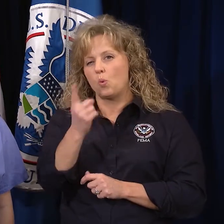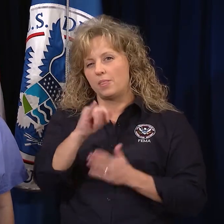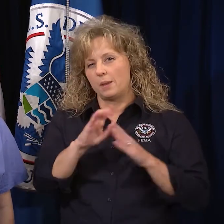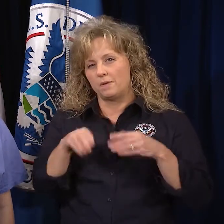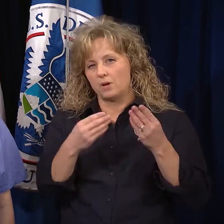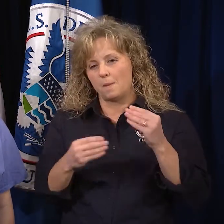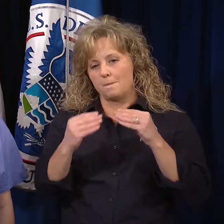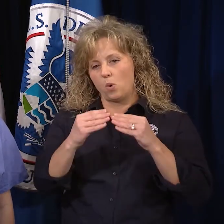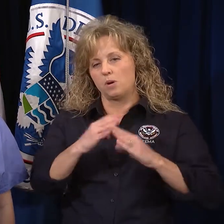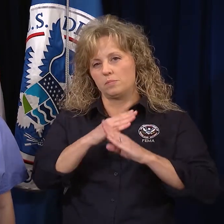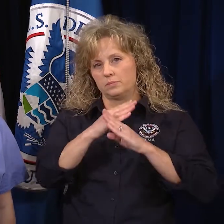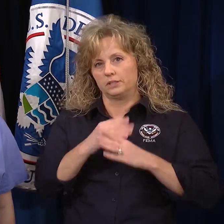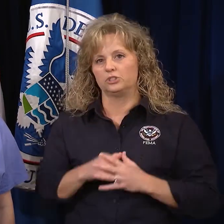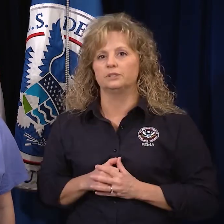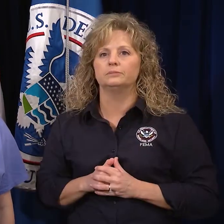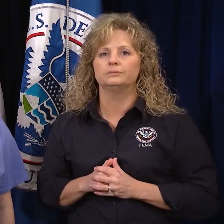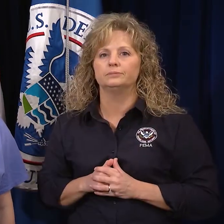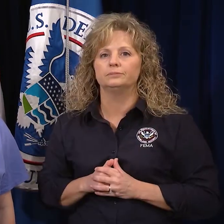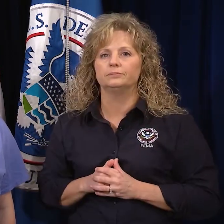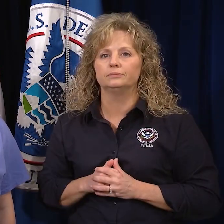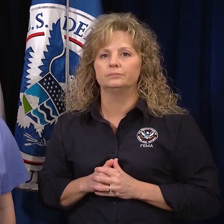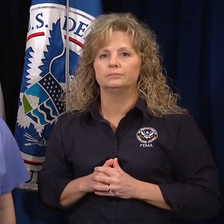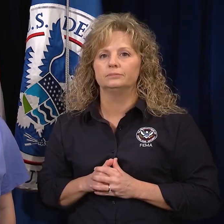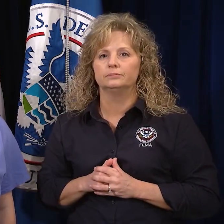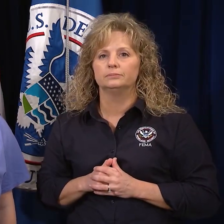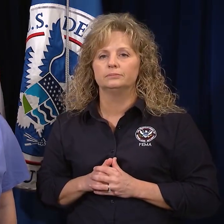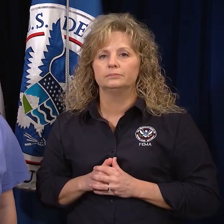or one that provides even more protection.